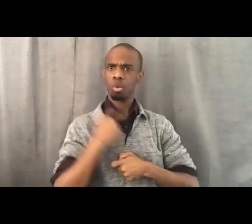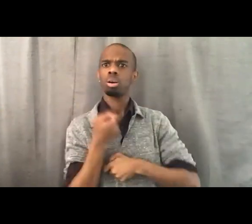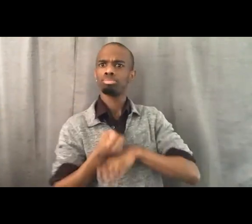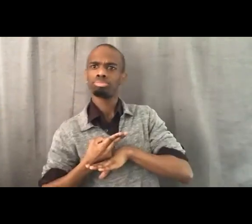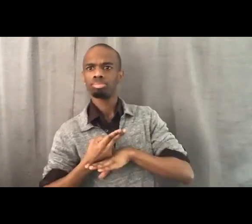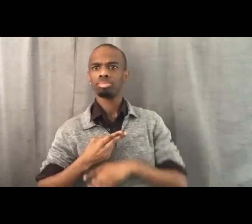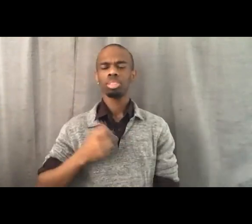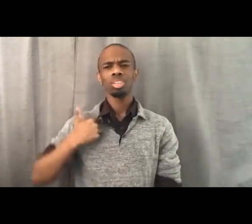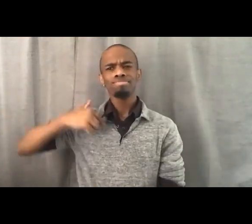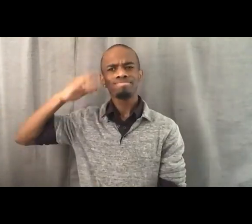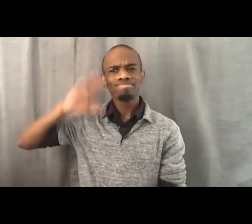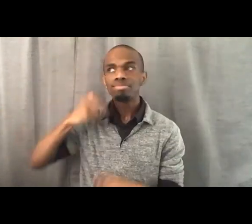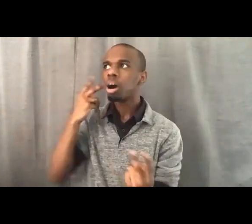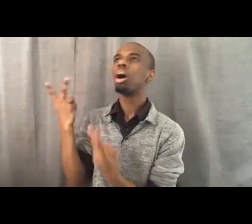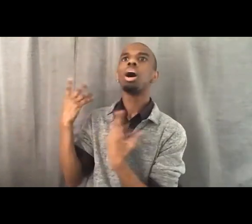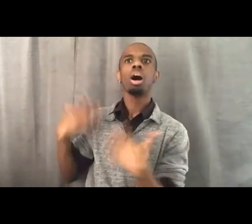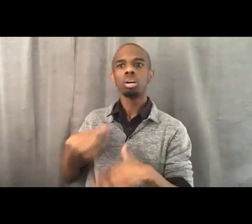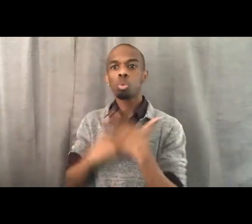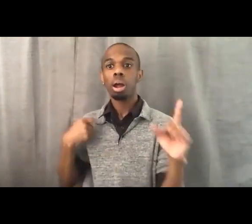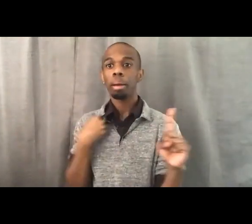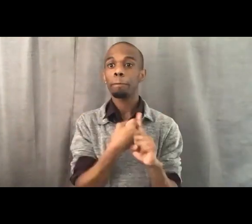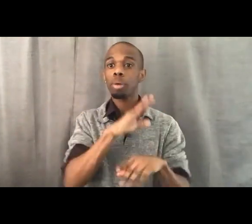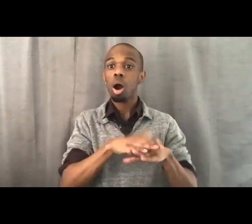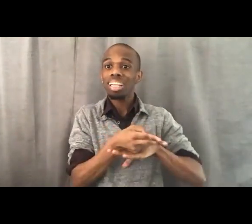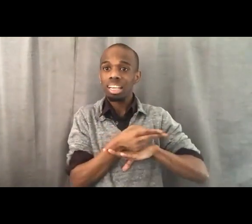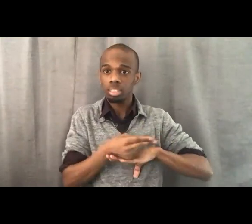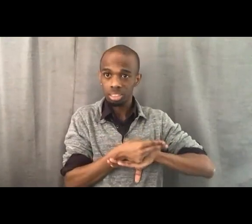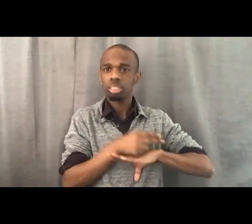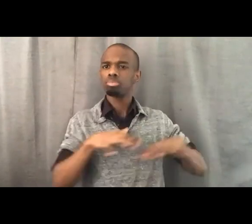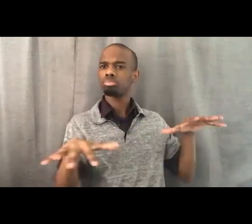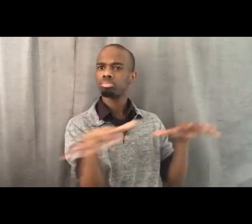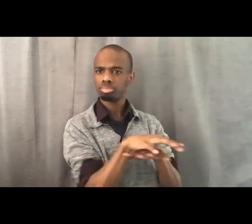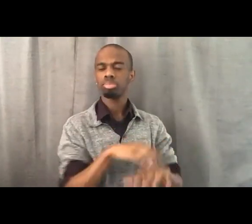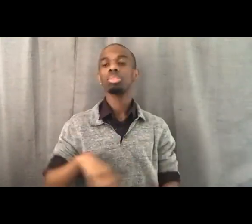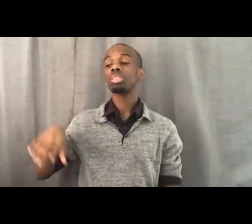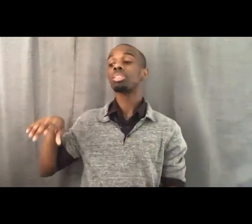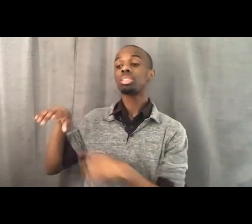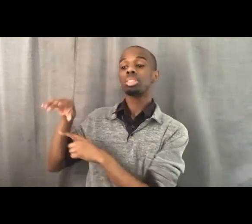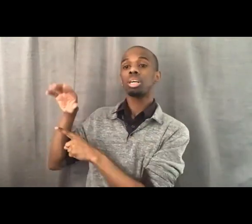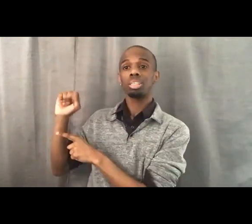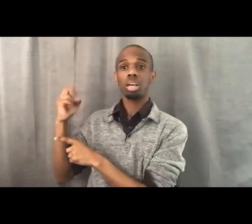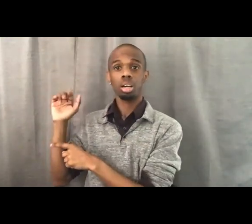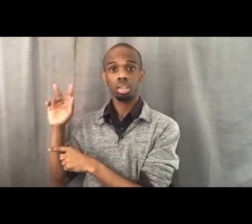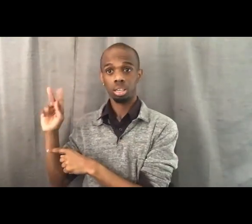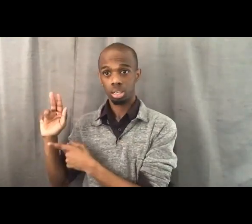And people like Toussaint Louverture, he invoked every single tool in his toolbox,